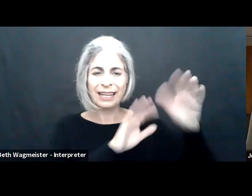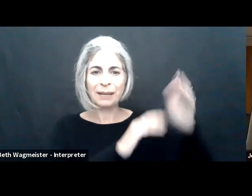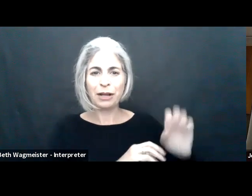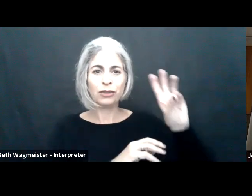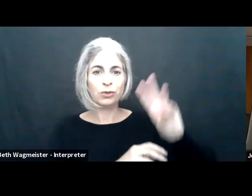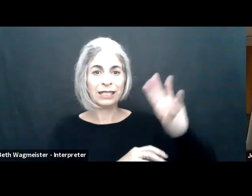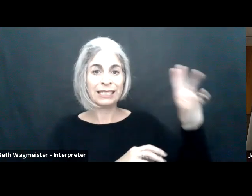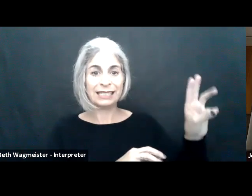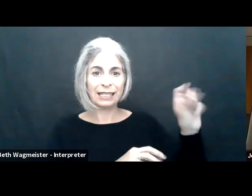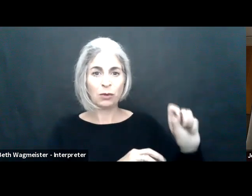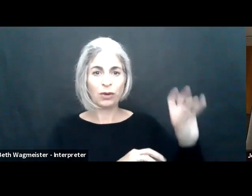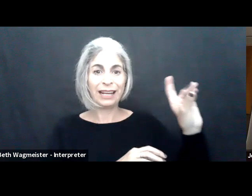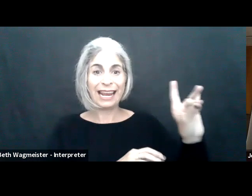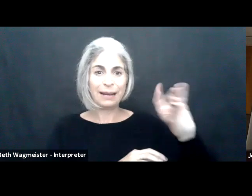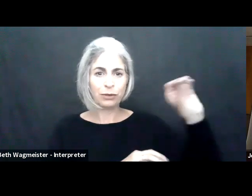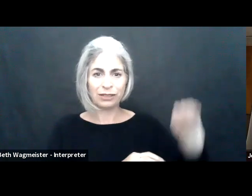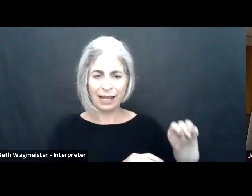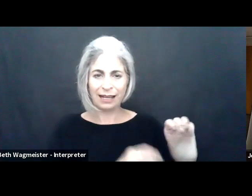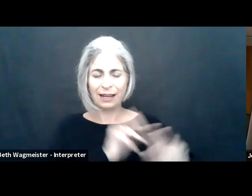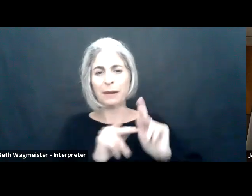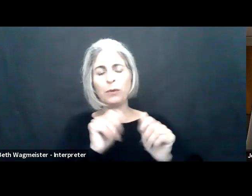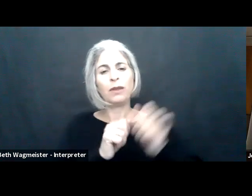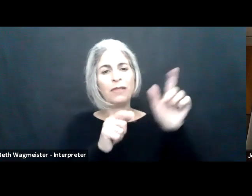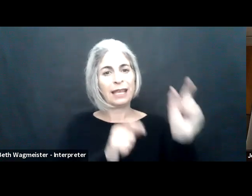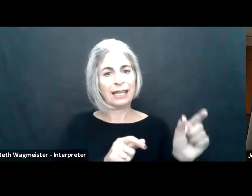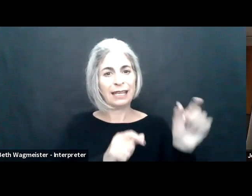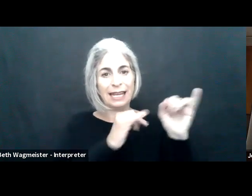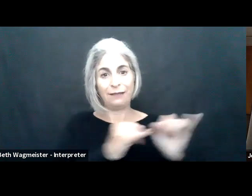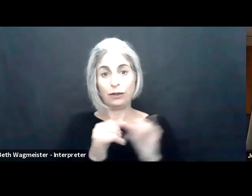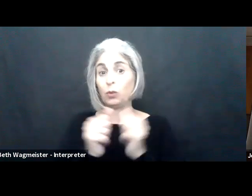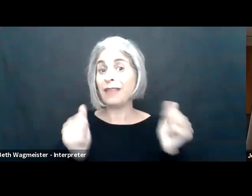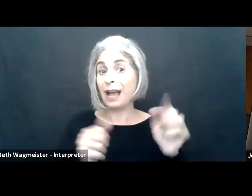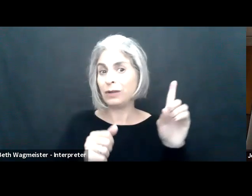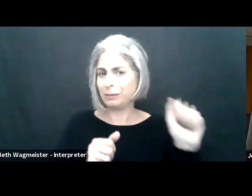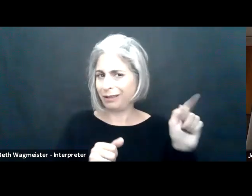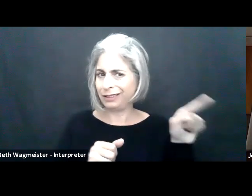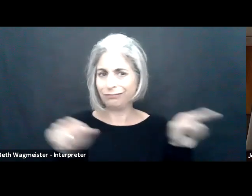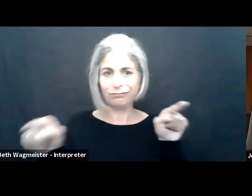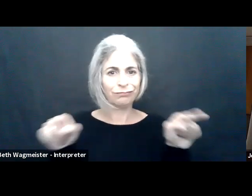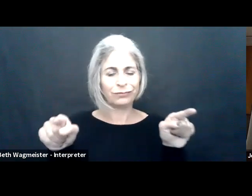people with disabilities was 20.2% compared to 66.8% for individuals